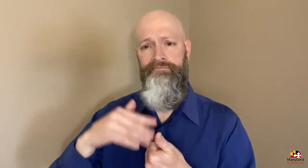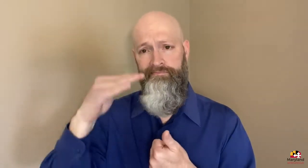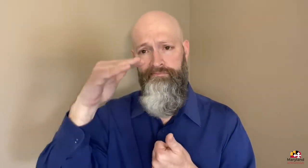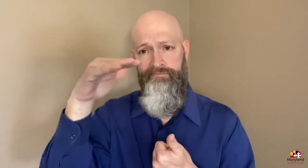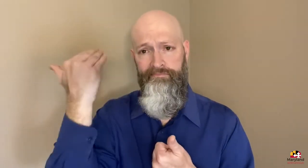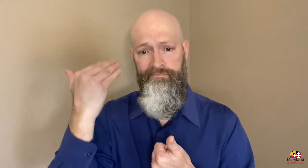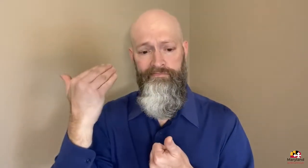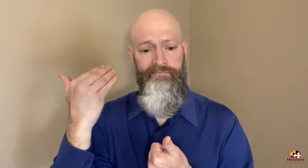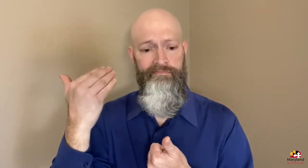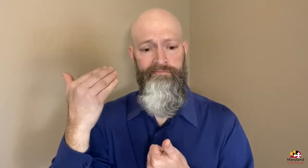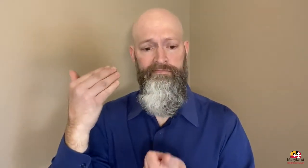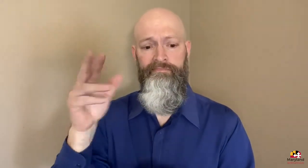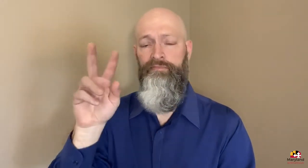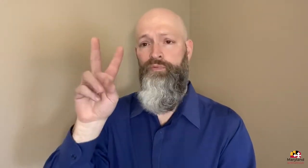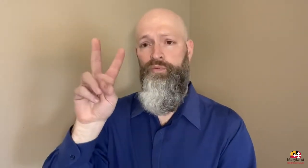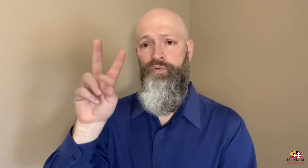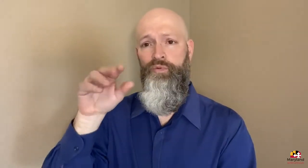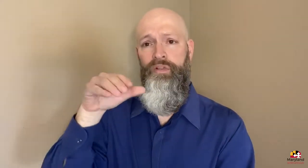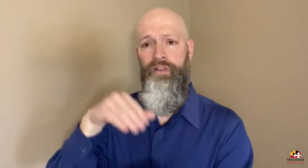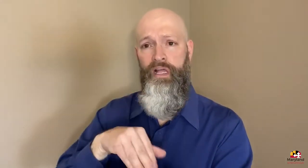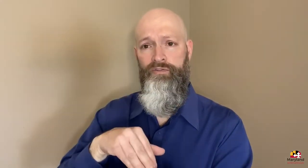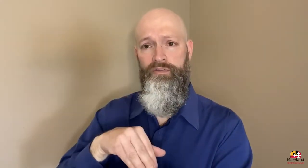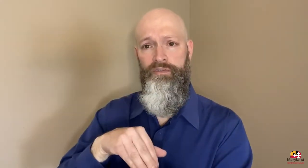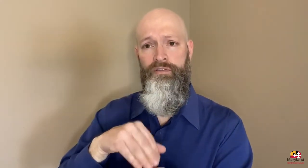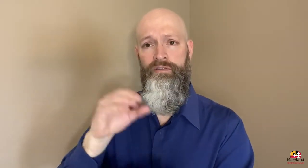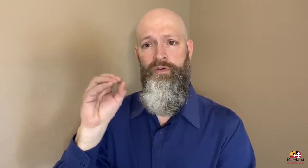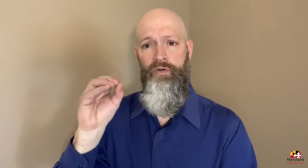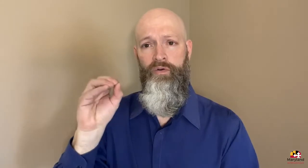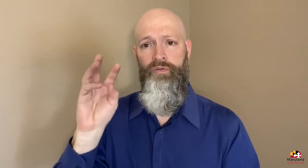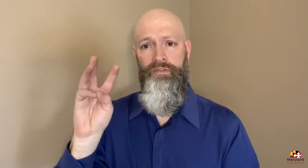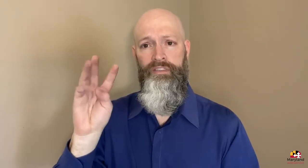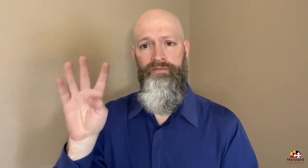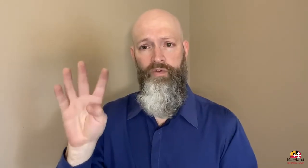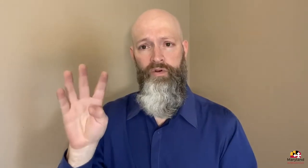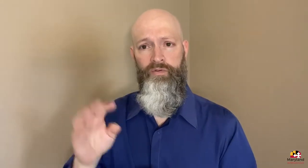African-American confirmed cases: 2,064.